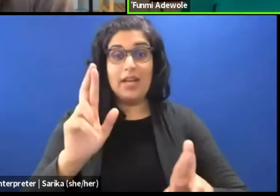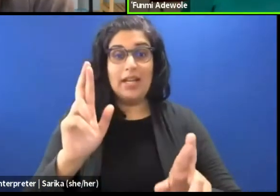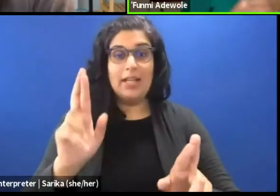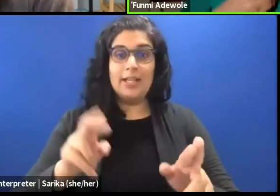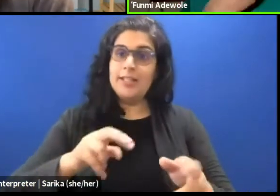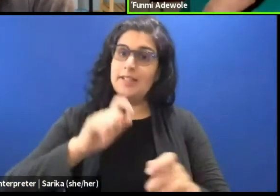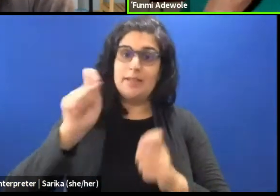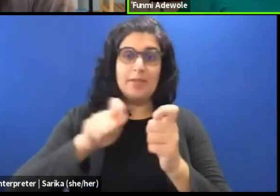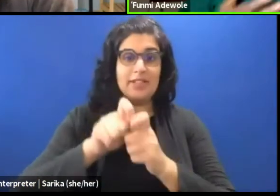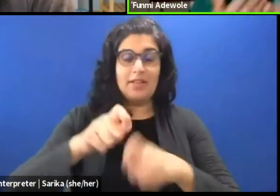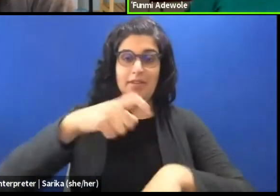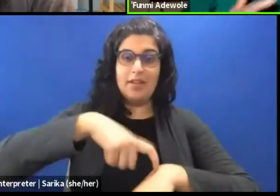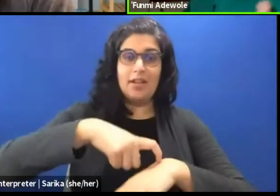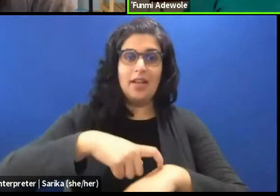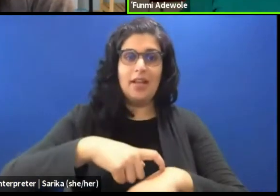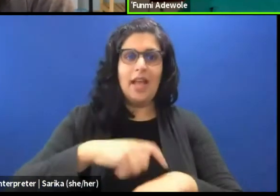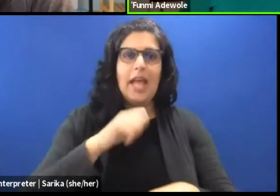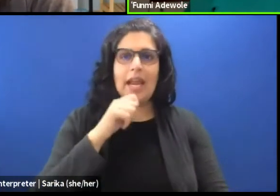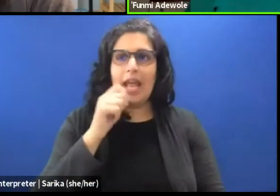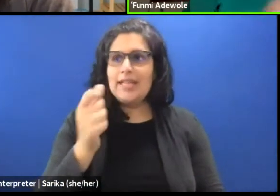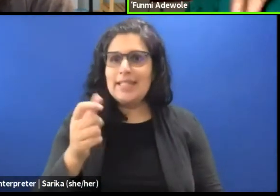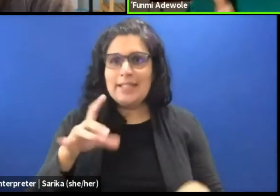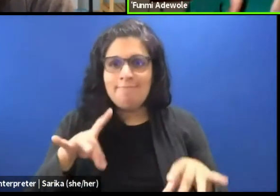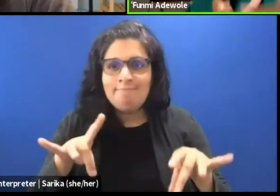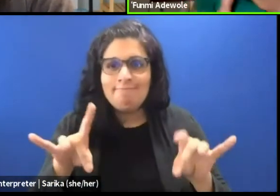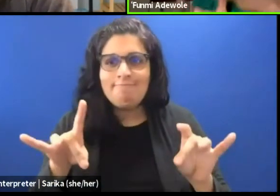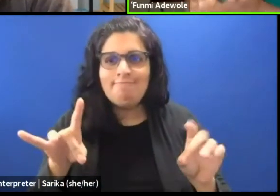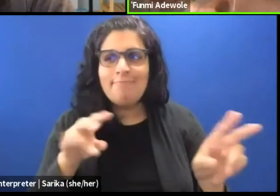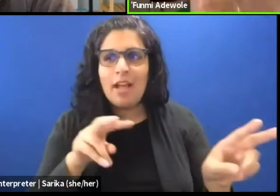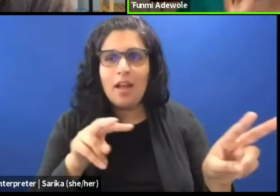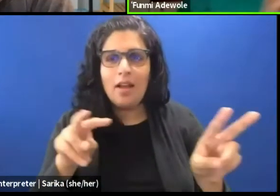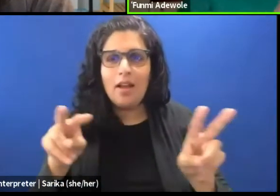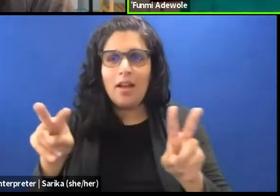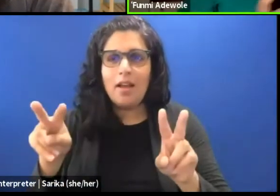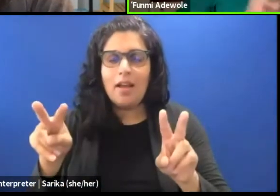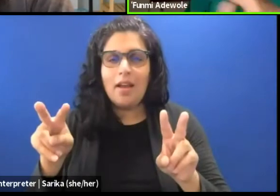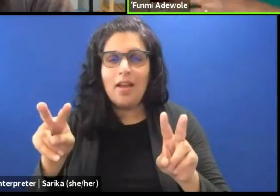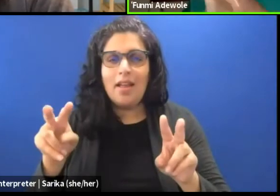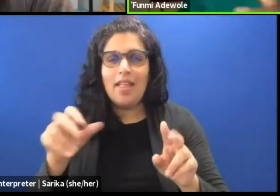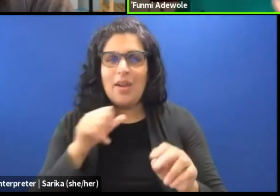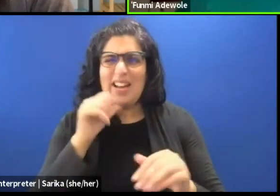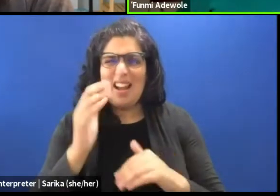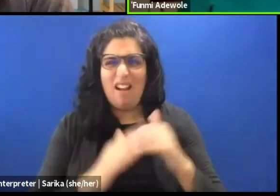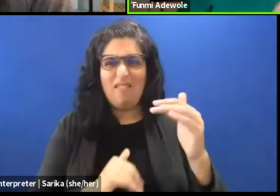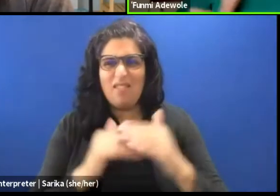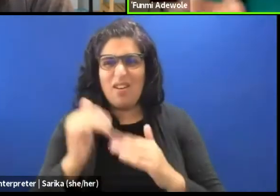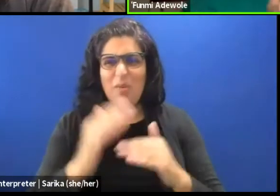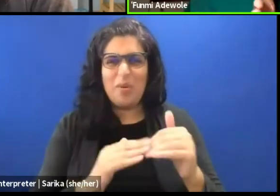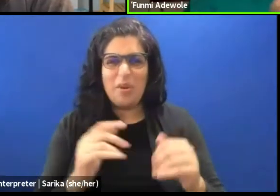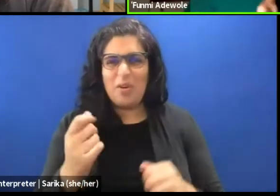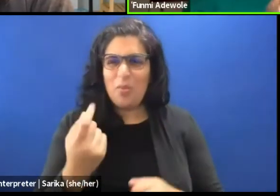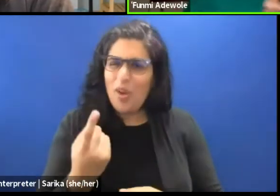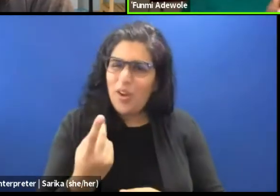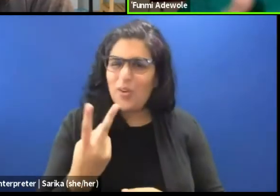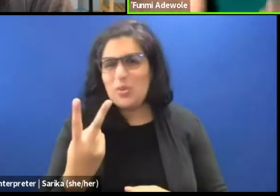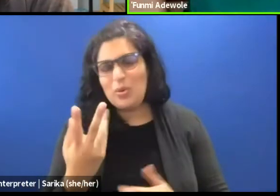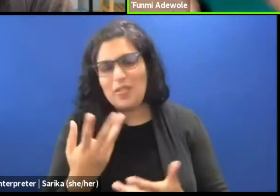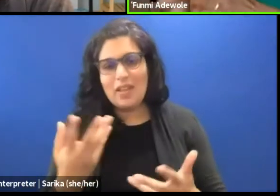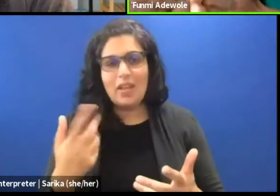and I didn't pick up the cues from the class that they were sort of a bit uncomfortable about one or two things. And I was like look, we have got to close,